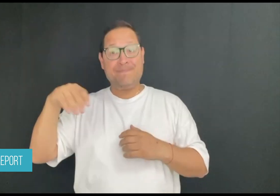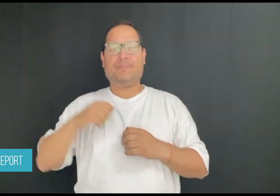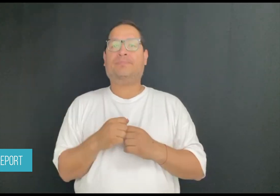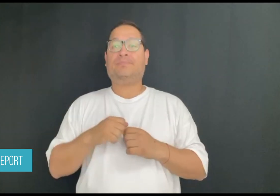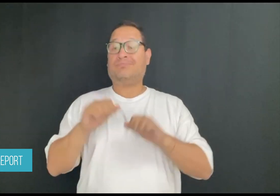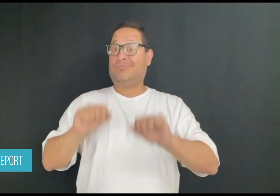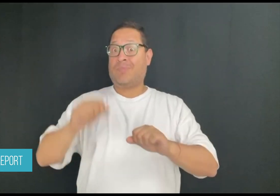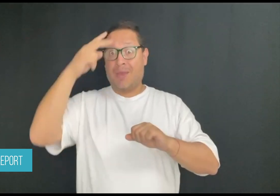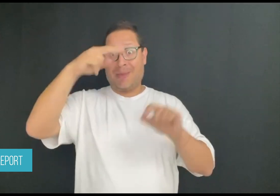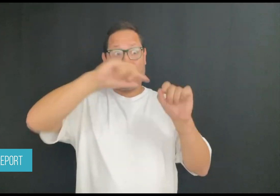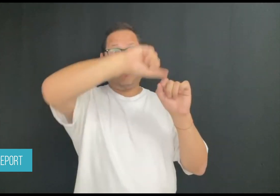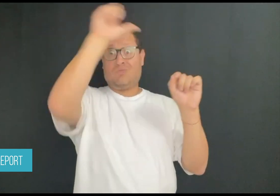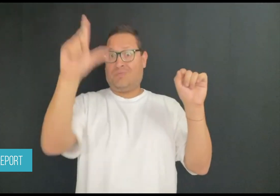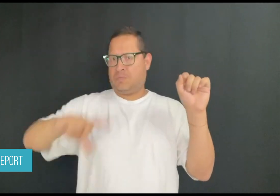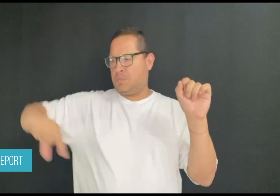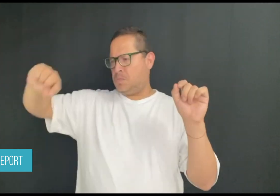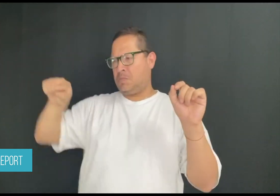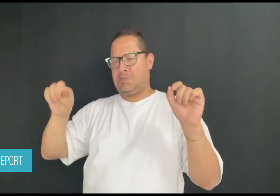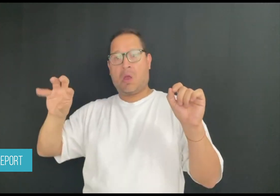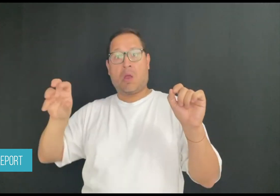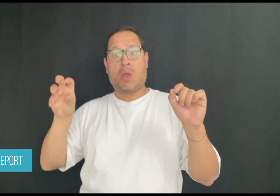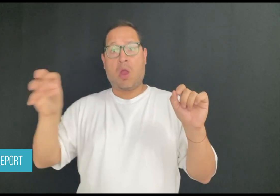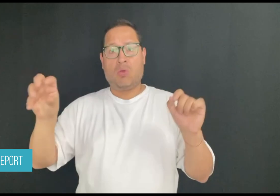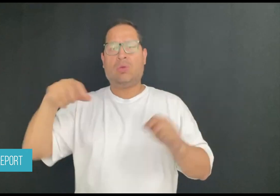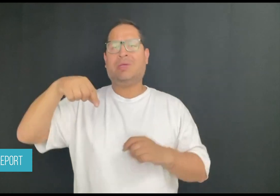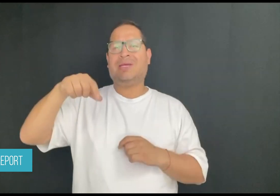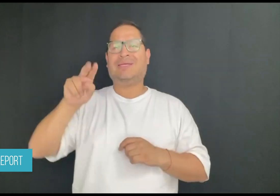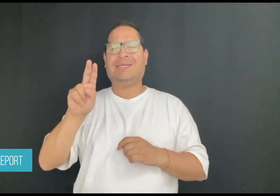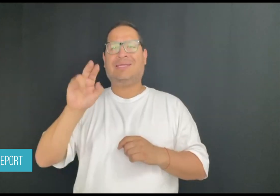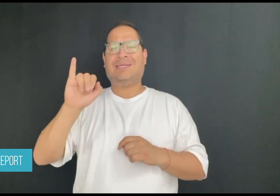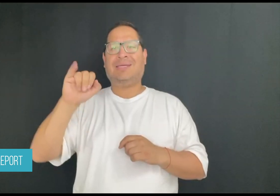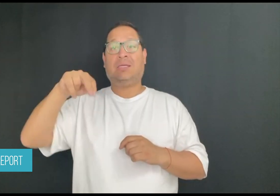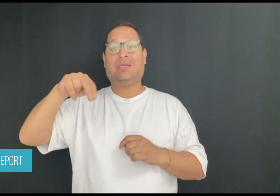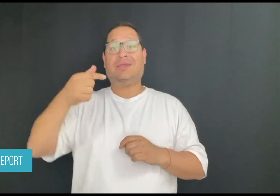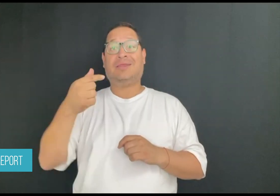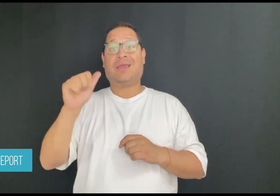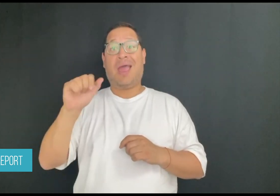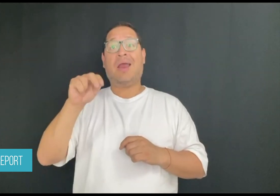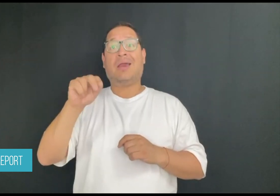of Benito Juárez is the first to provide Mexican